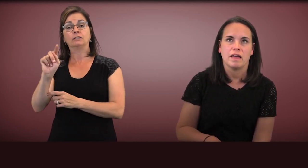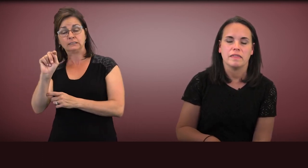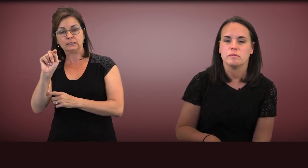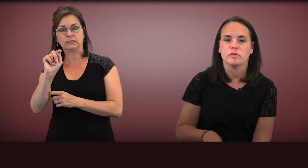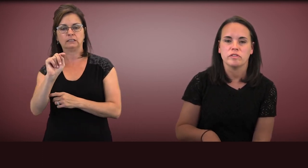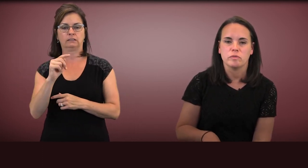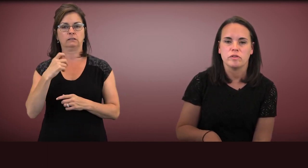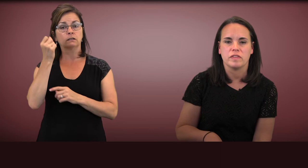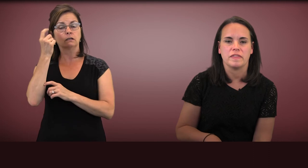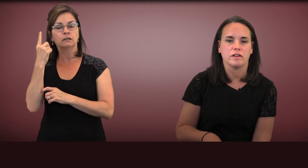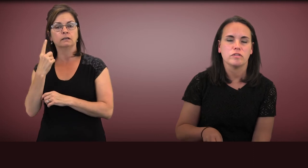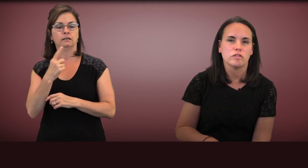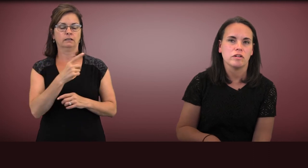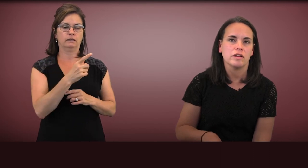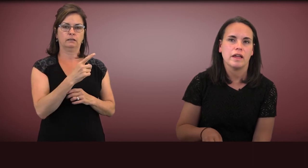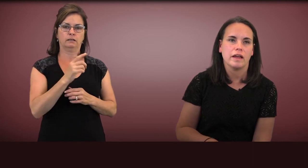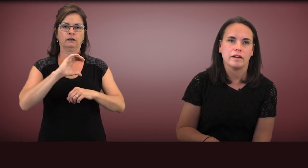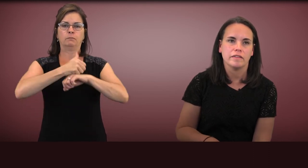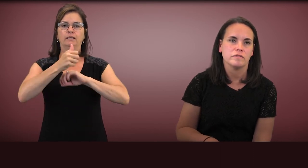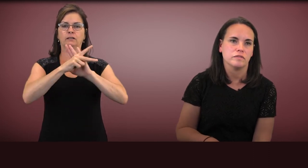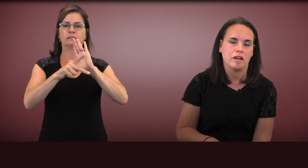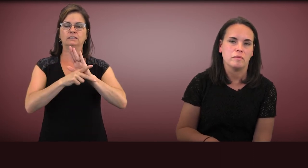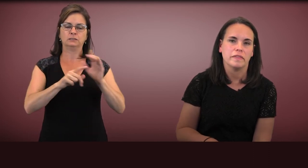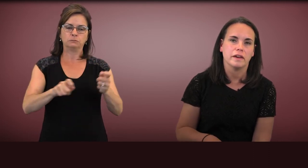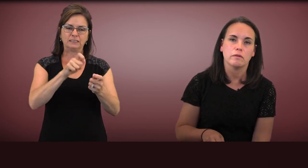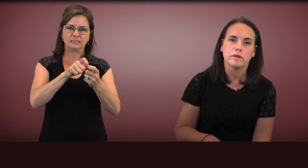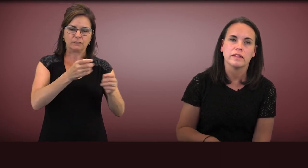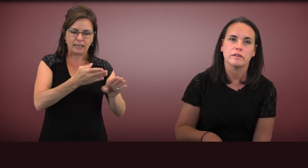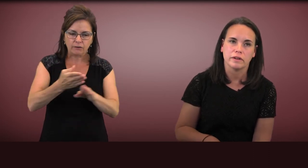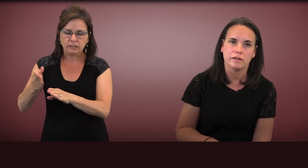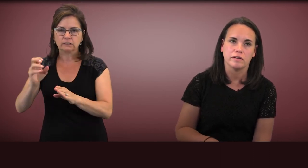on the principles, that there are certain areas of development that are really critical,